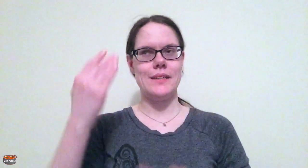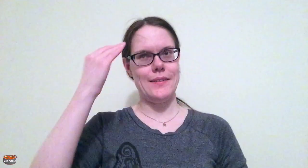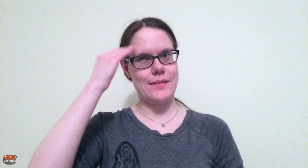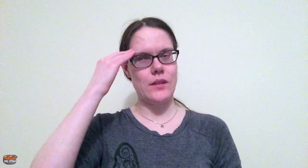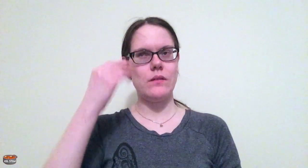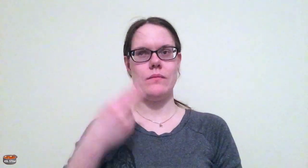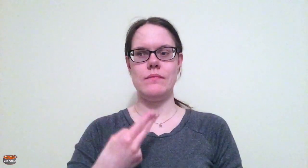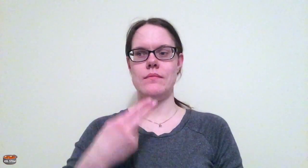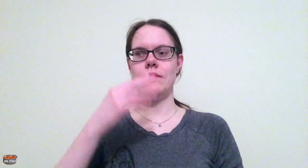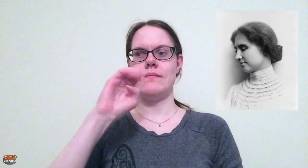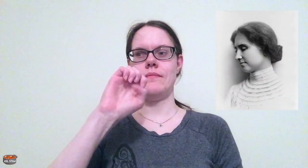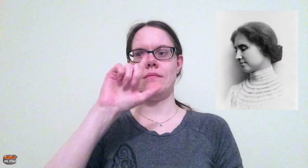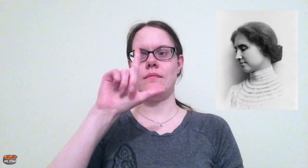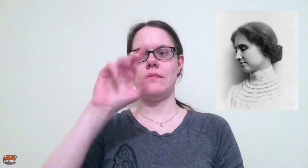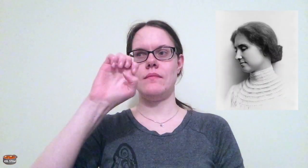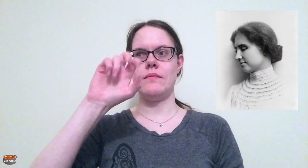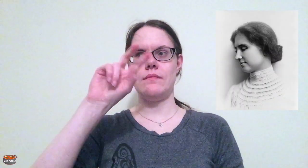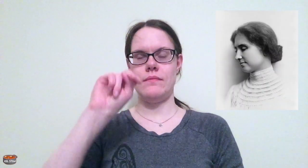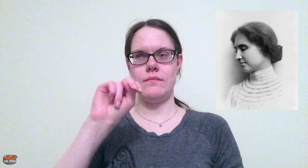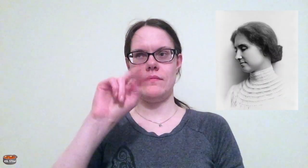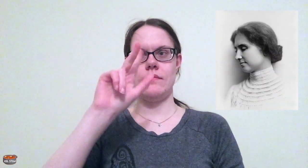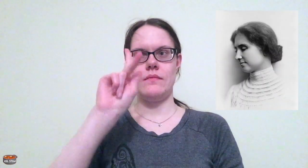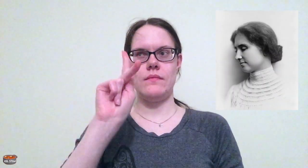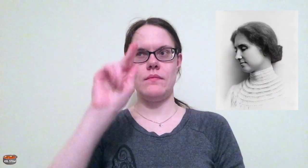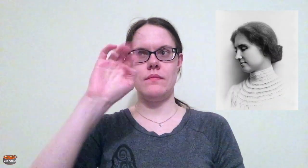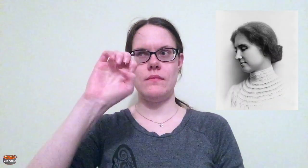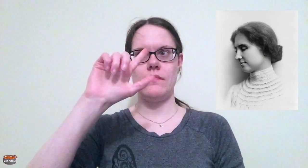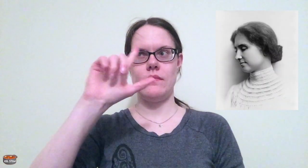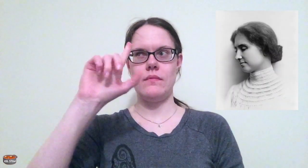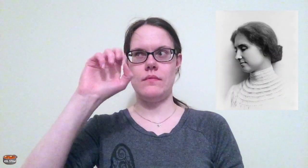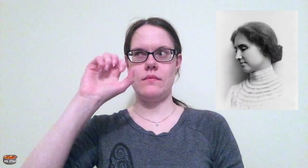Deaf-Blindness is diverse. Many of you probably know